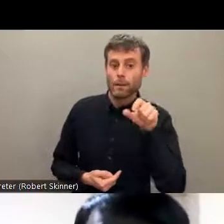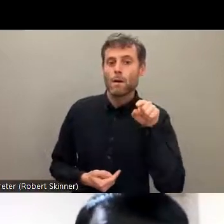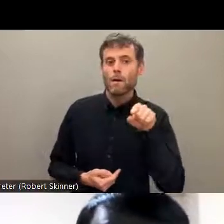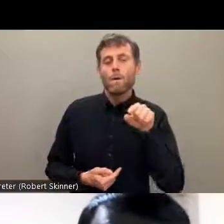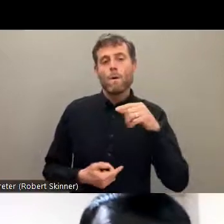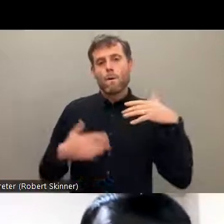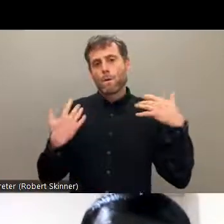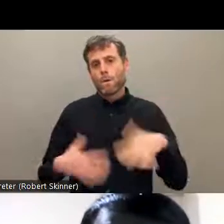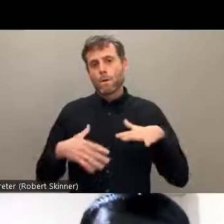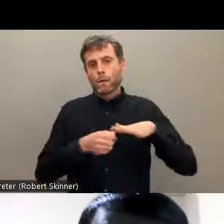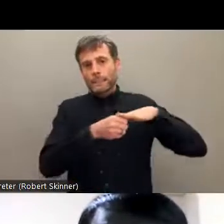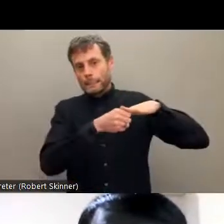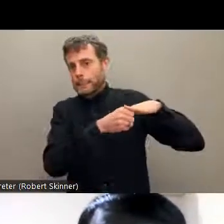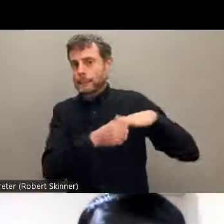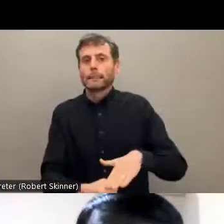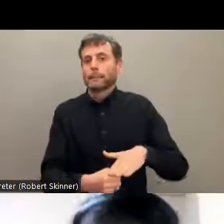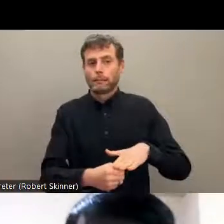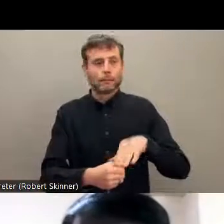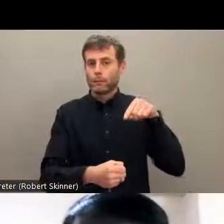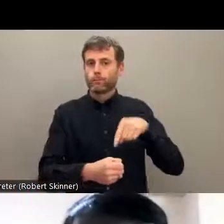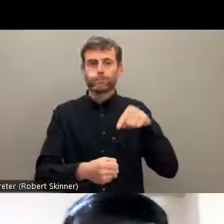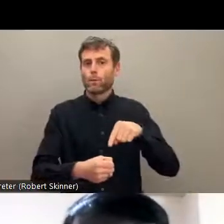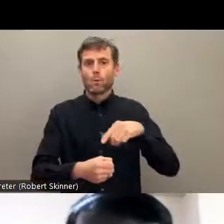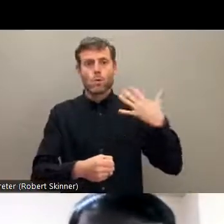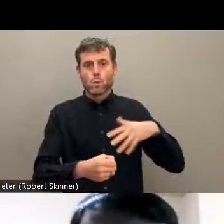and empowerment in these areas. Basically the issues